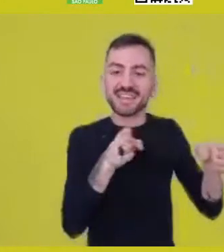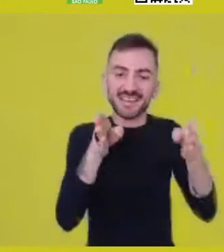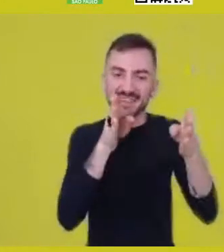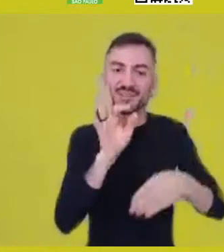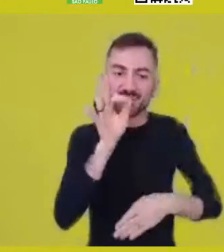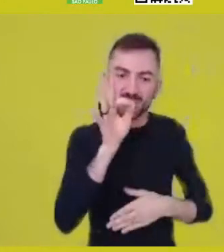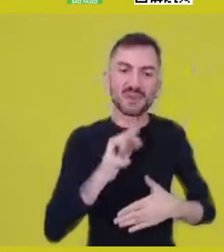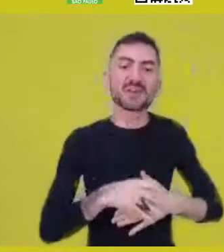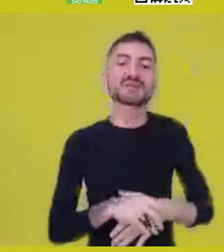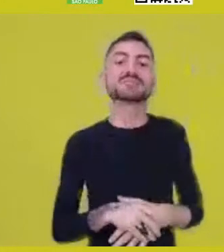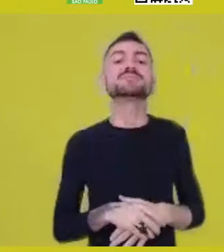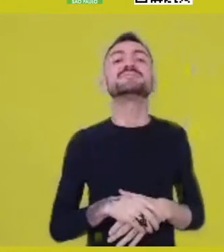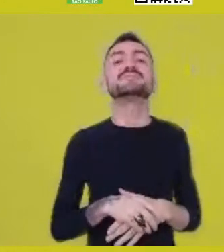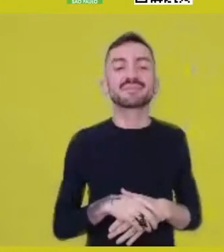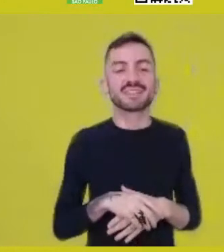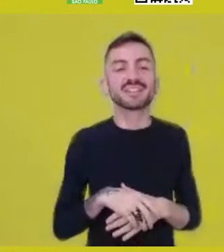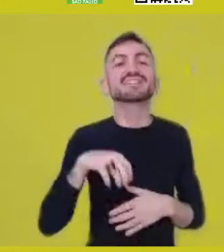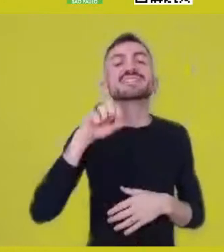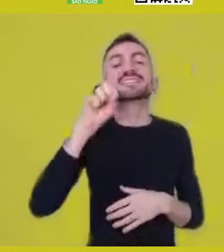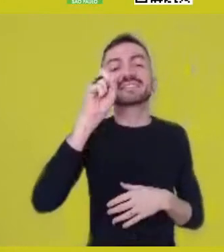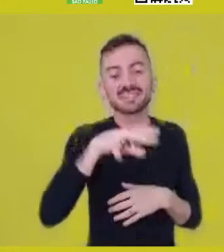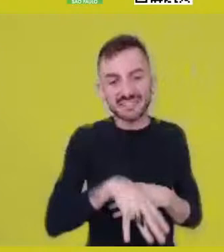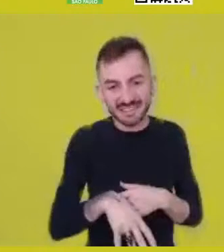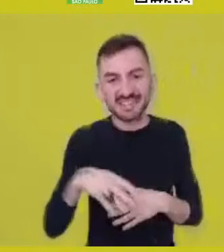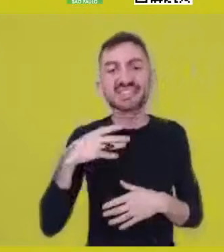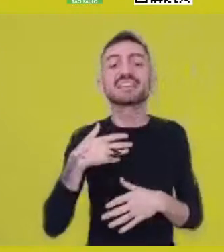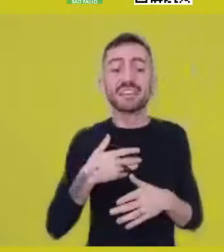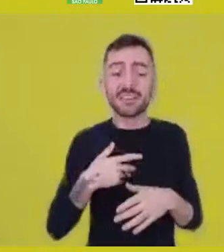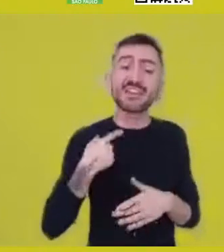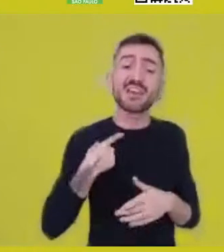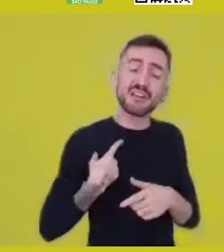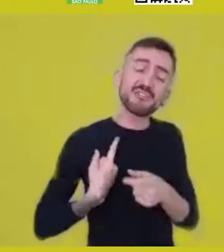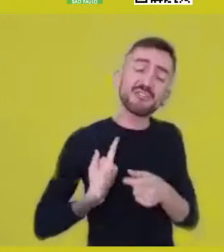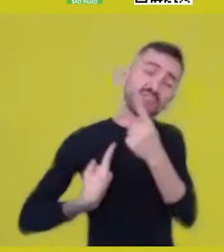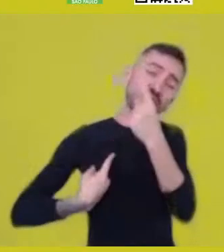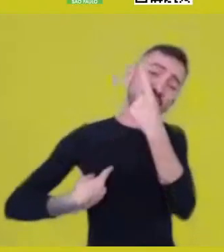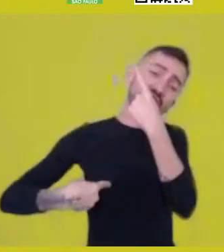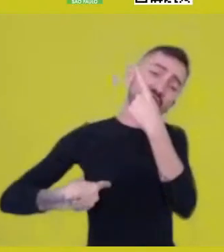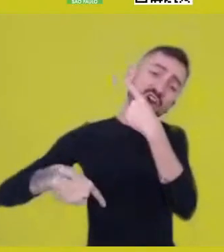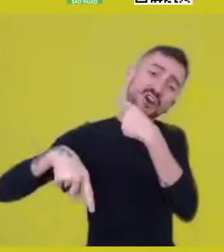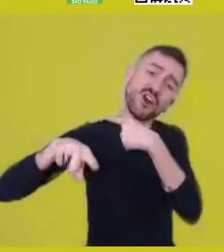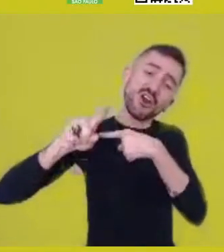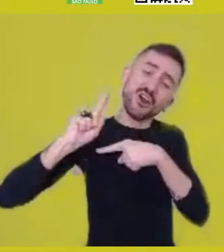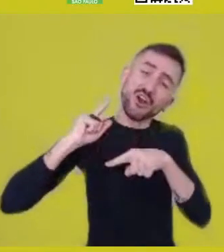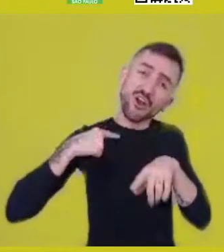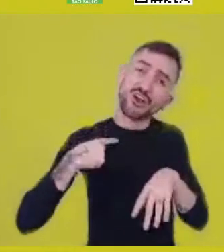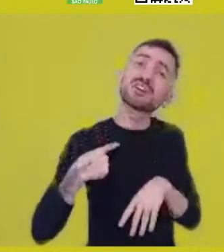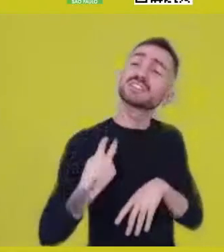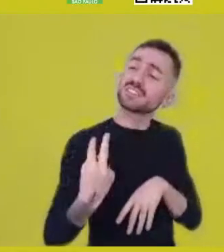A long voyage. -A long voyage through time and through basics. -Definitely.